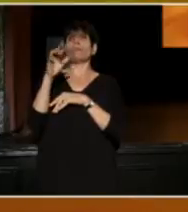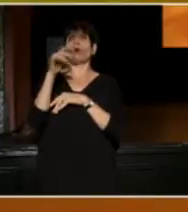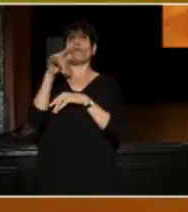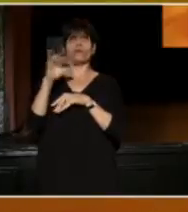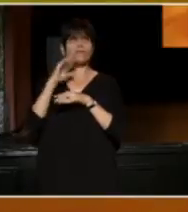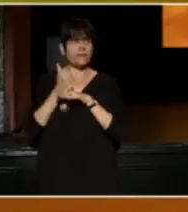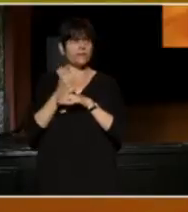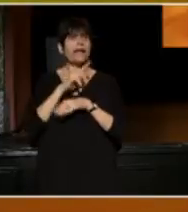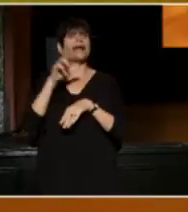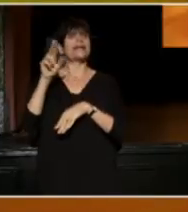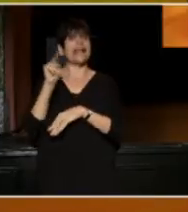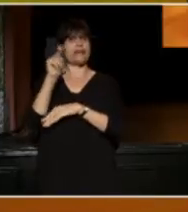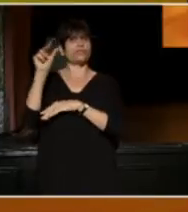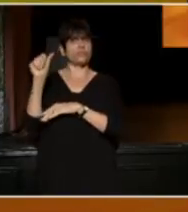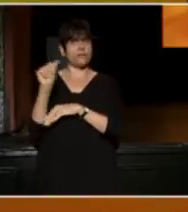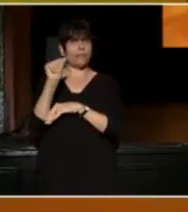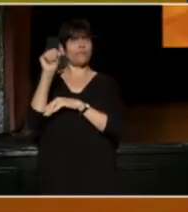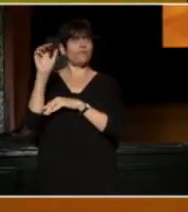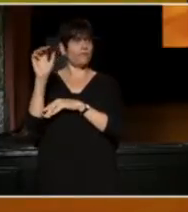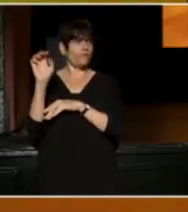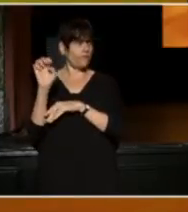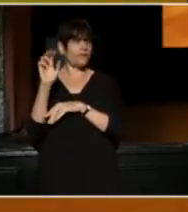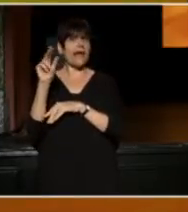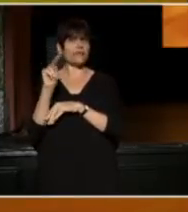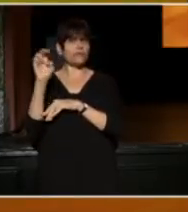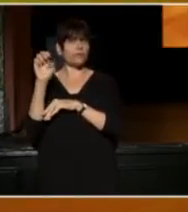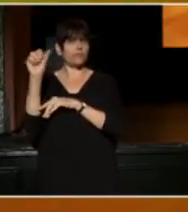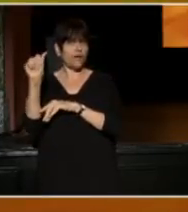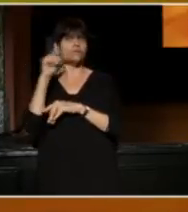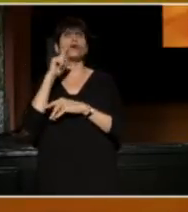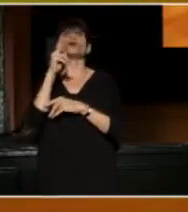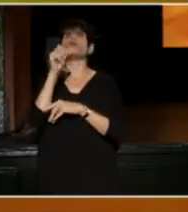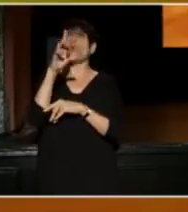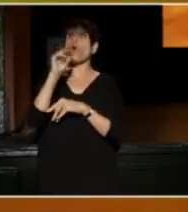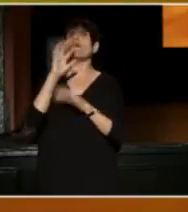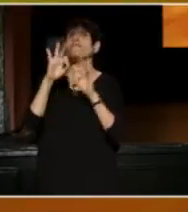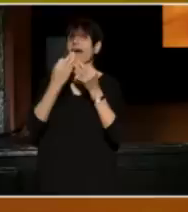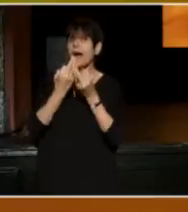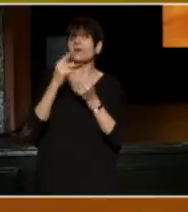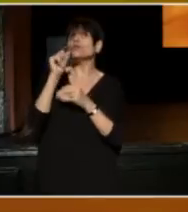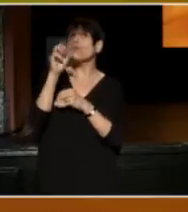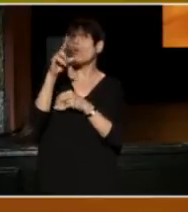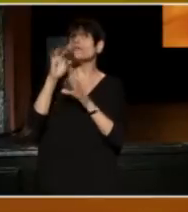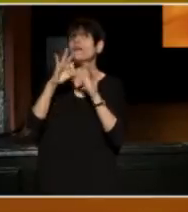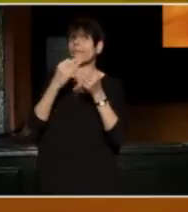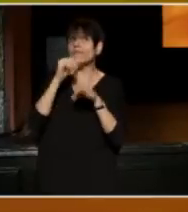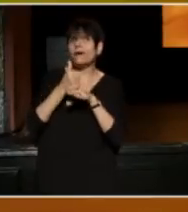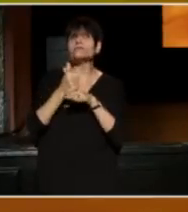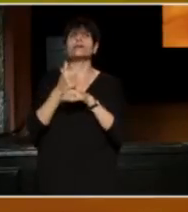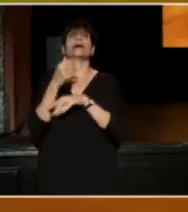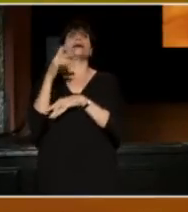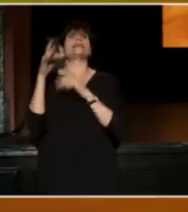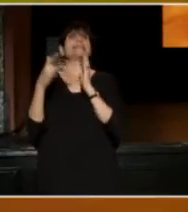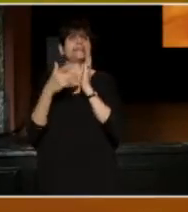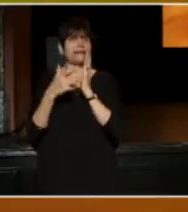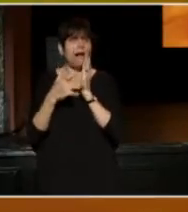National Endowment for the Arts, The Nord Family Foundation, Patron Technology, Playhouse Square,